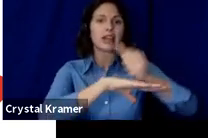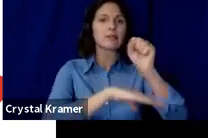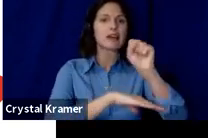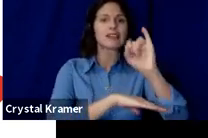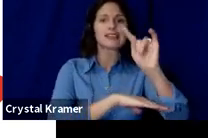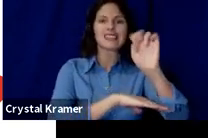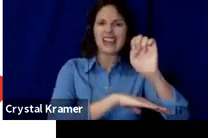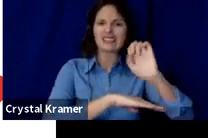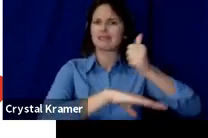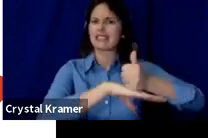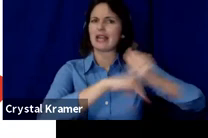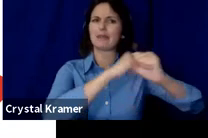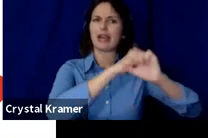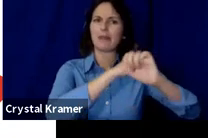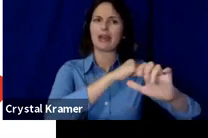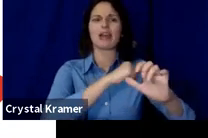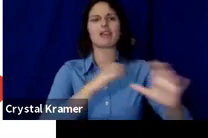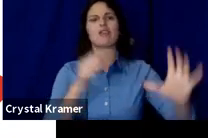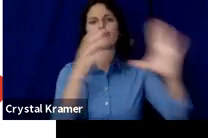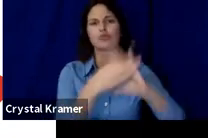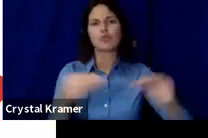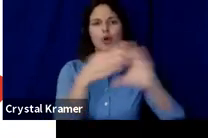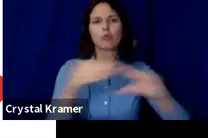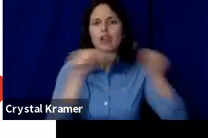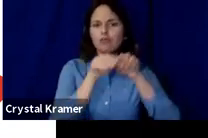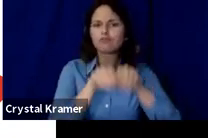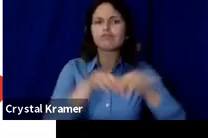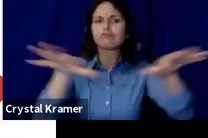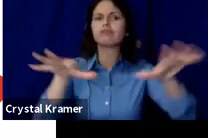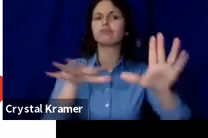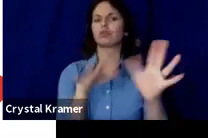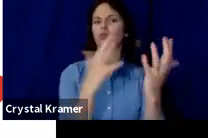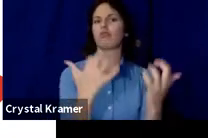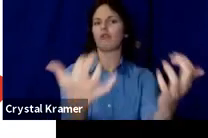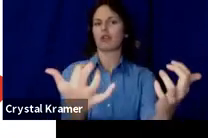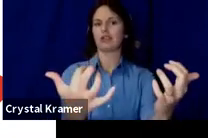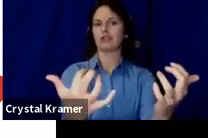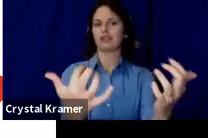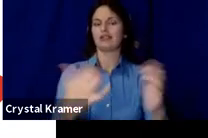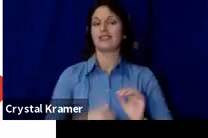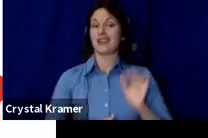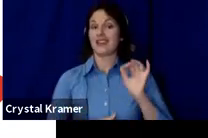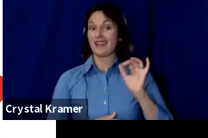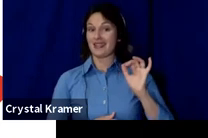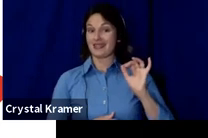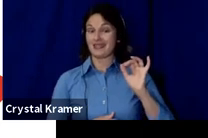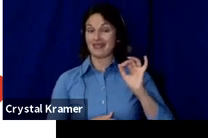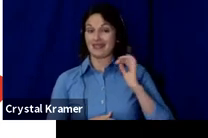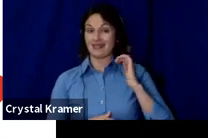story to your audience. That low barrier entry is one of my favorite things about crowdfunding because it does